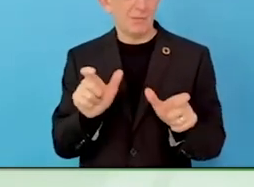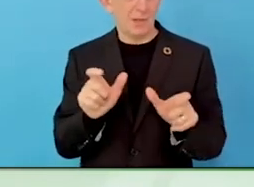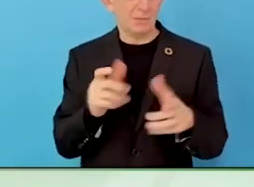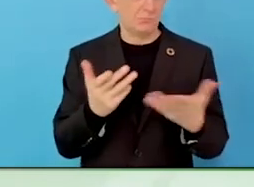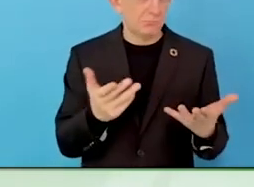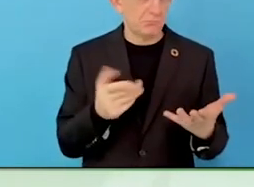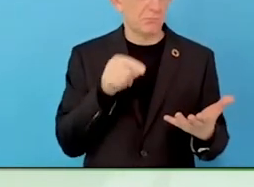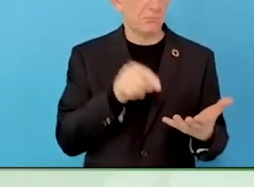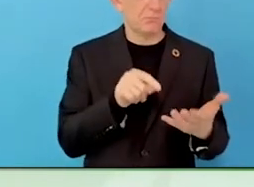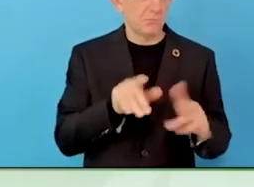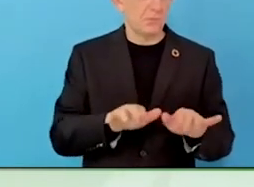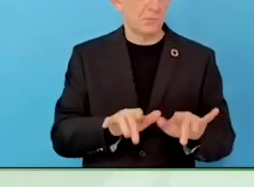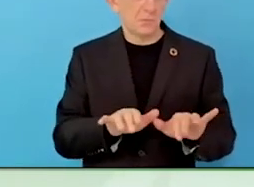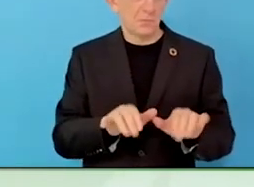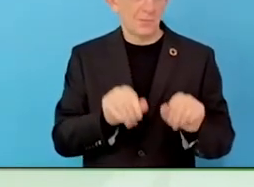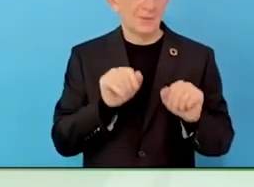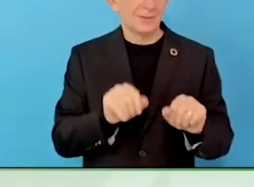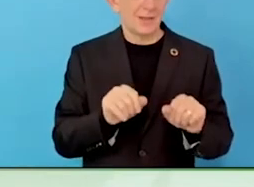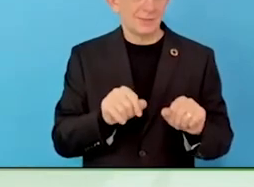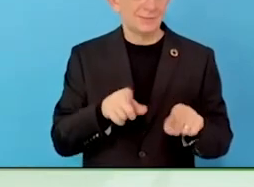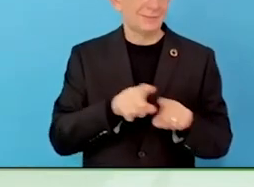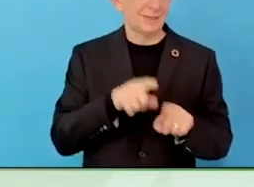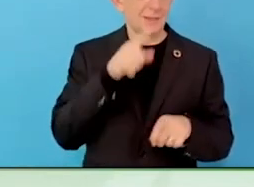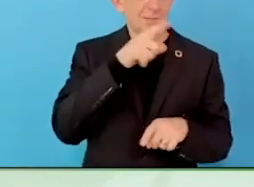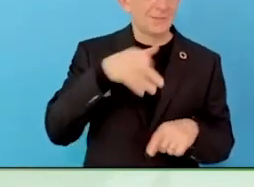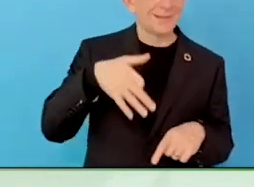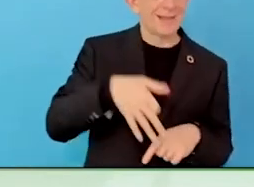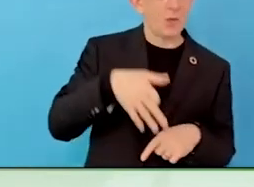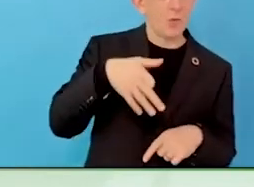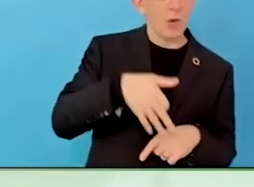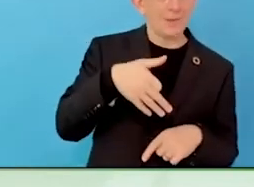failures like those low expectations, like it costs too